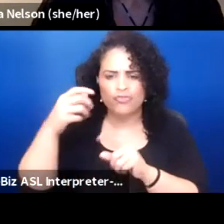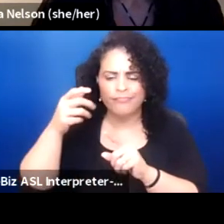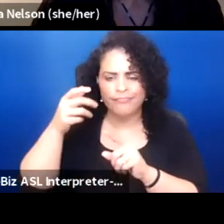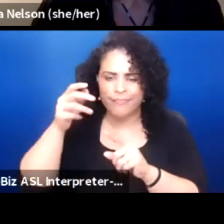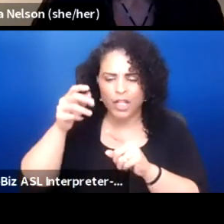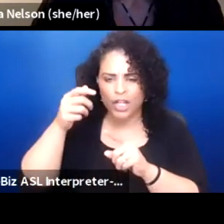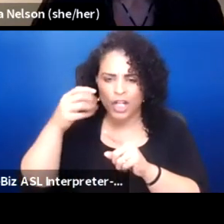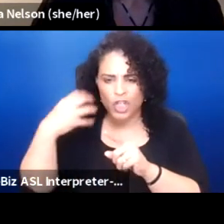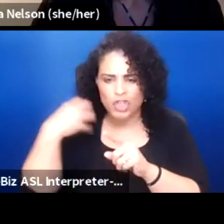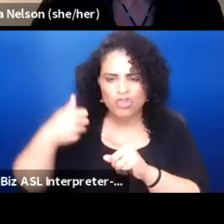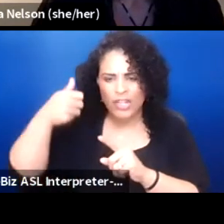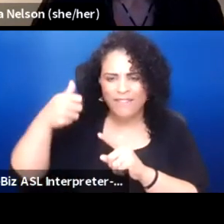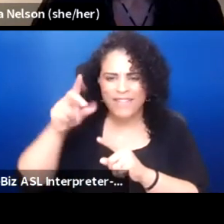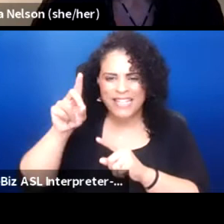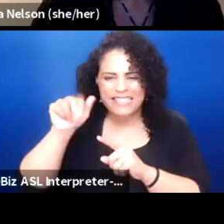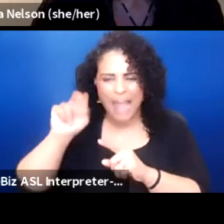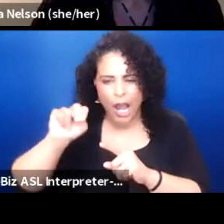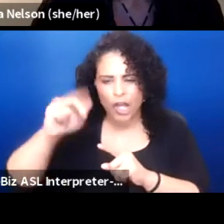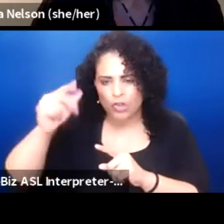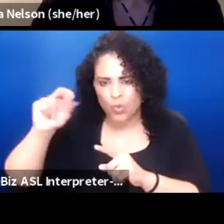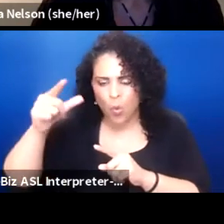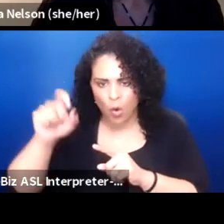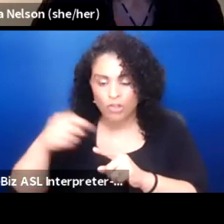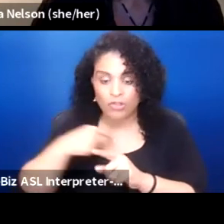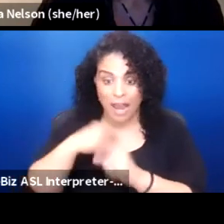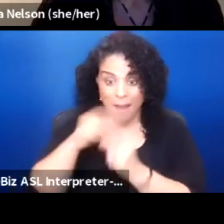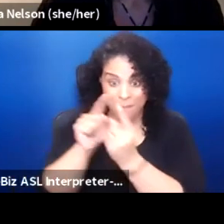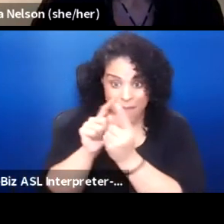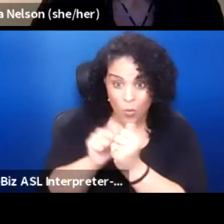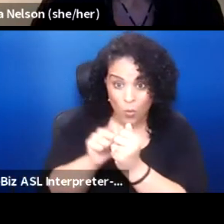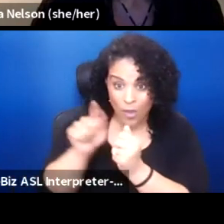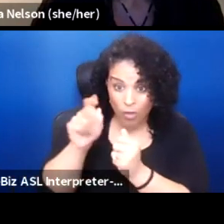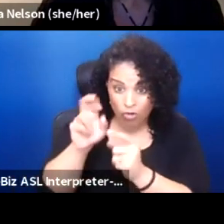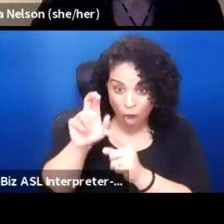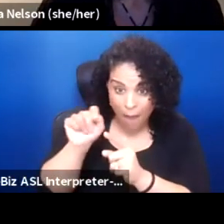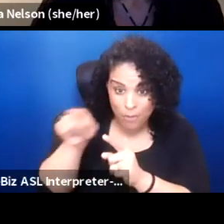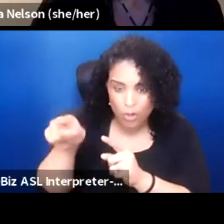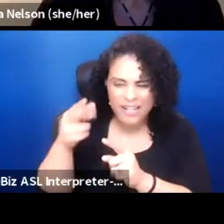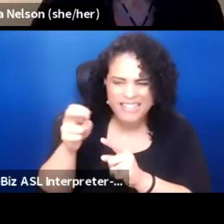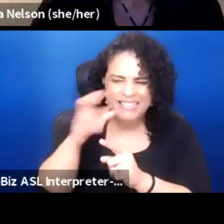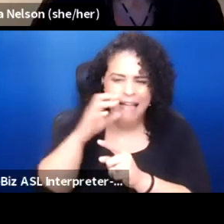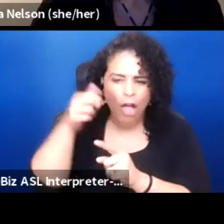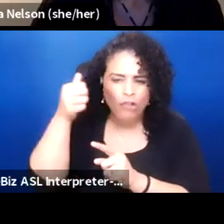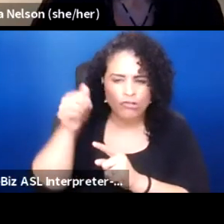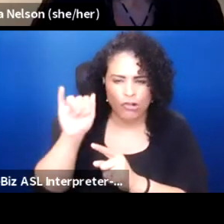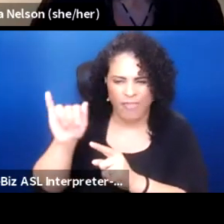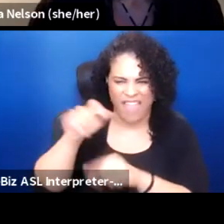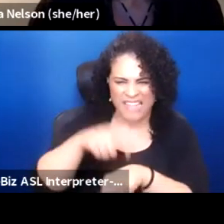And when I met Robert, he's an elder by then. He since passed.